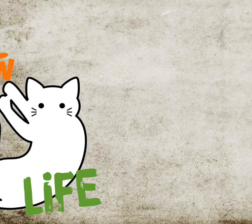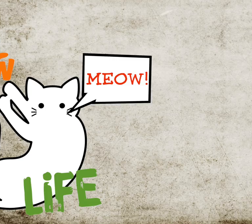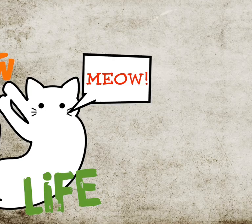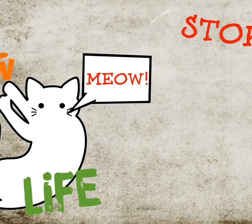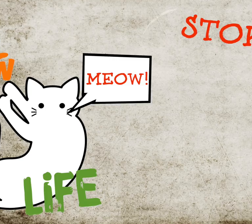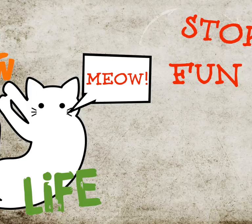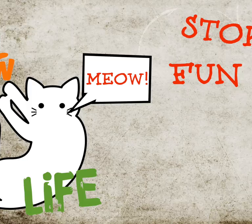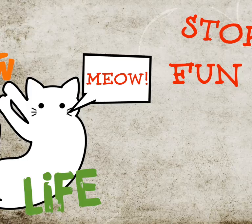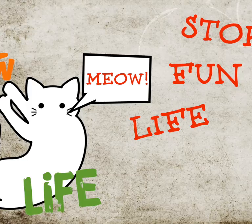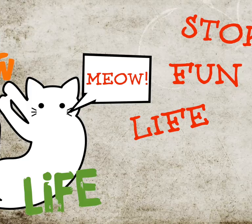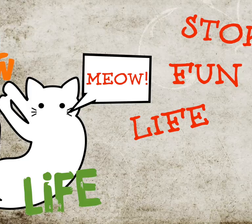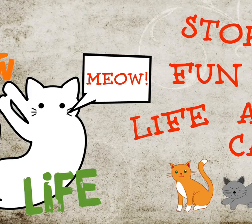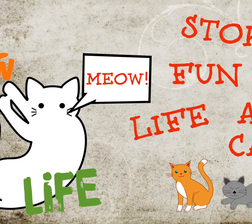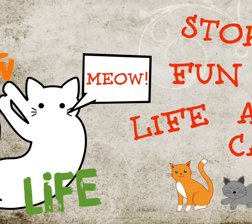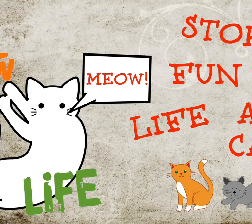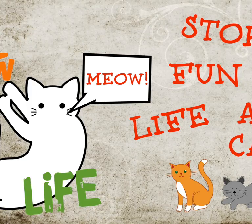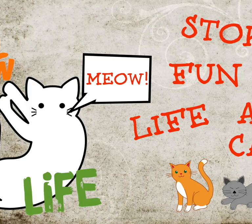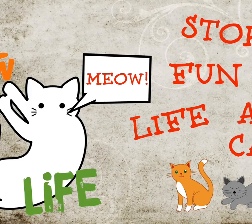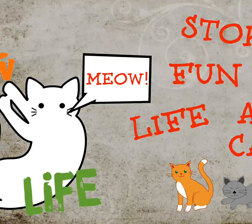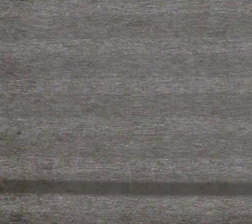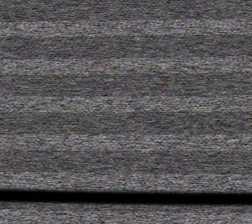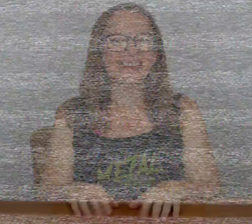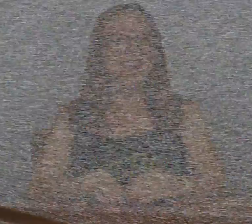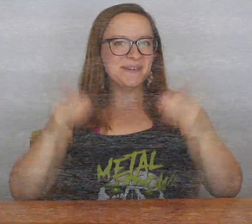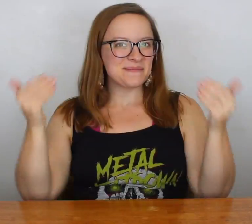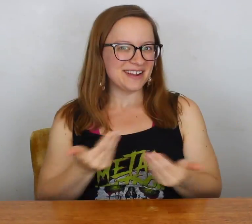(cat meow... )